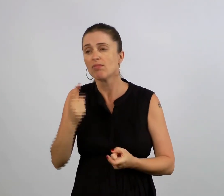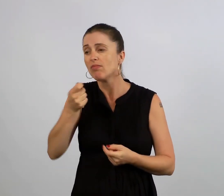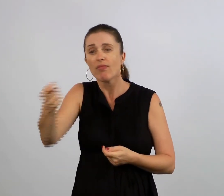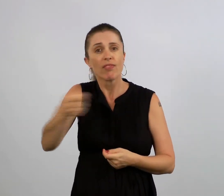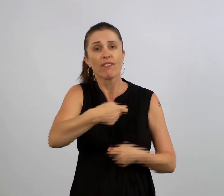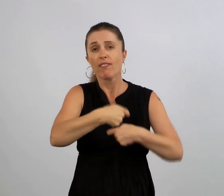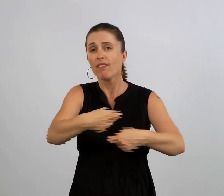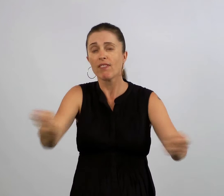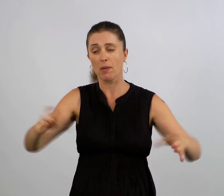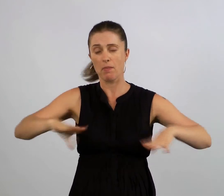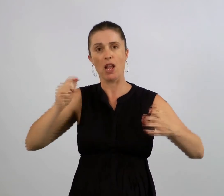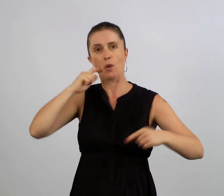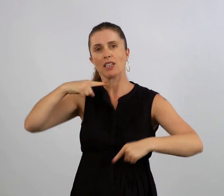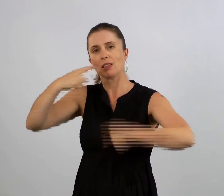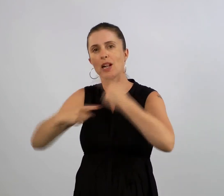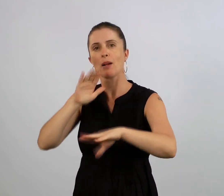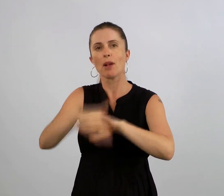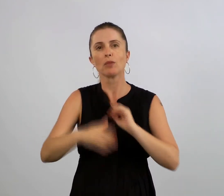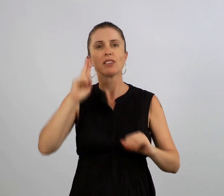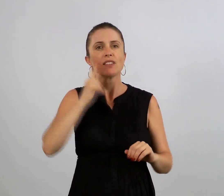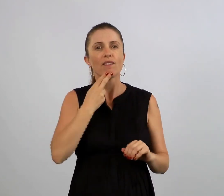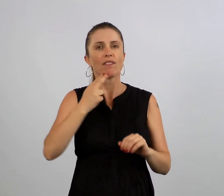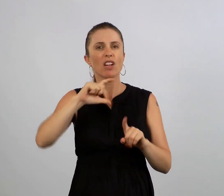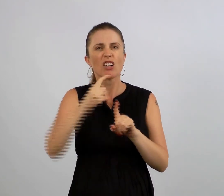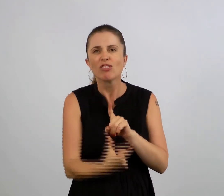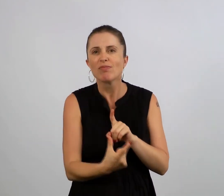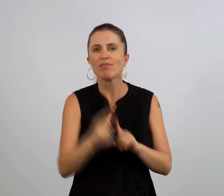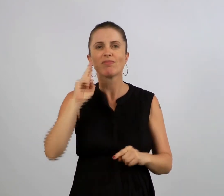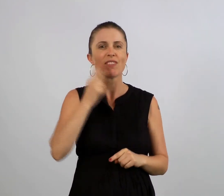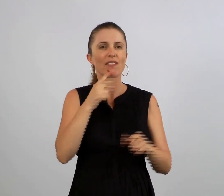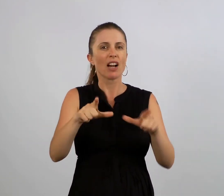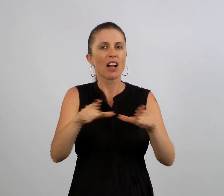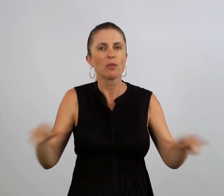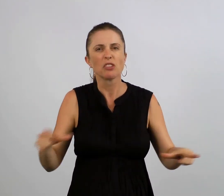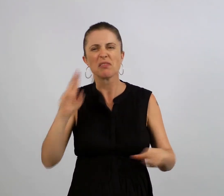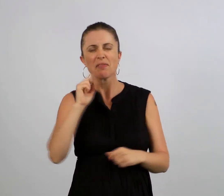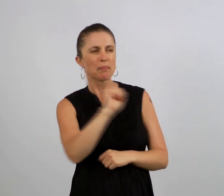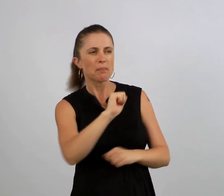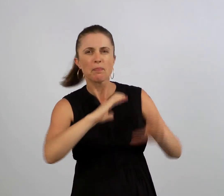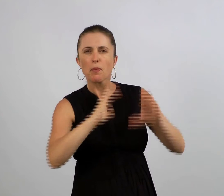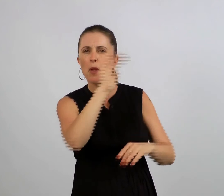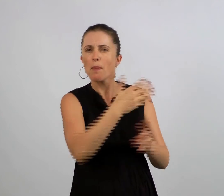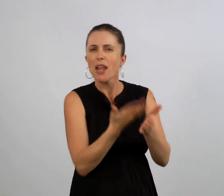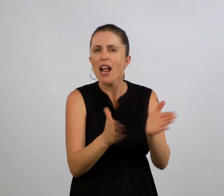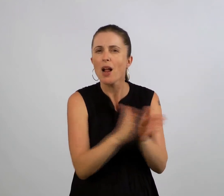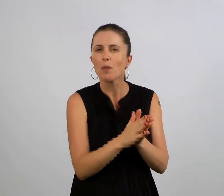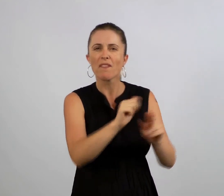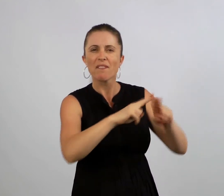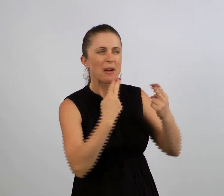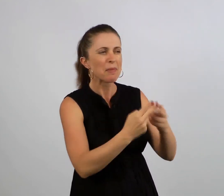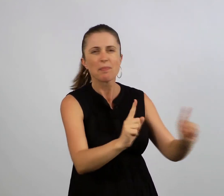The guidelines are given to explain about the Deaf culture, language and how they communicate at home.